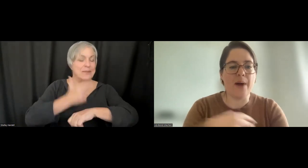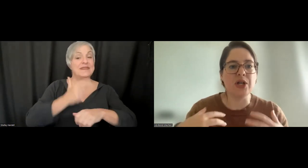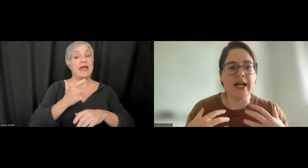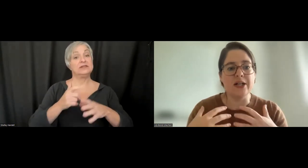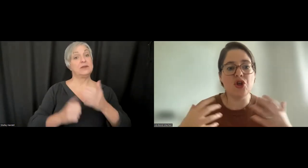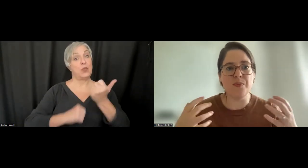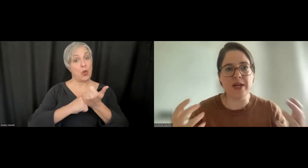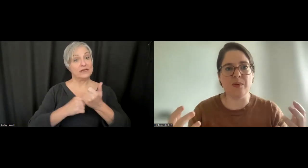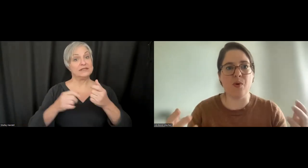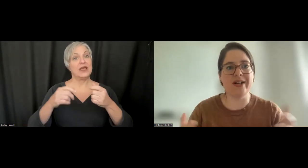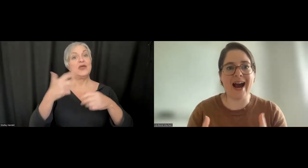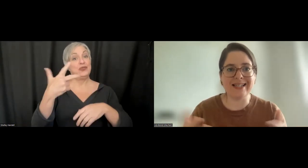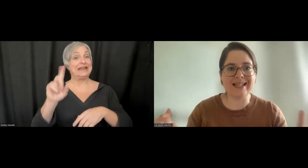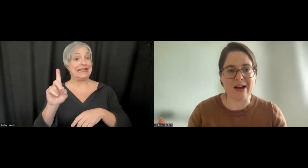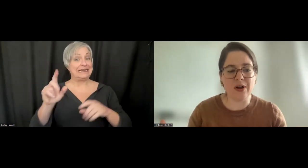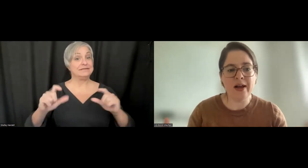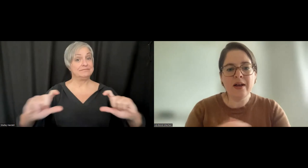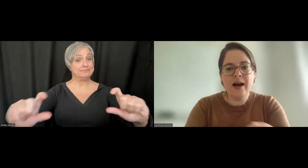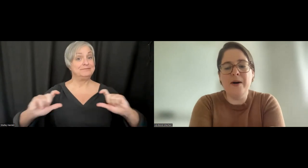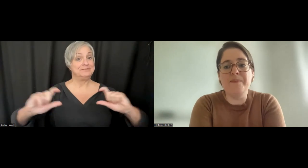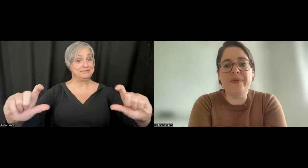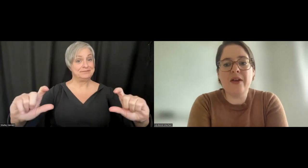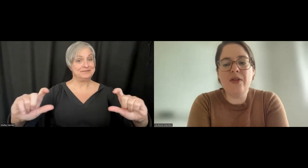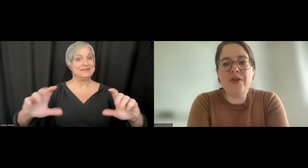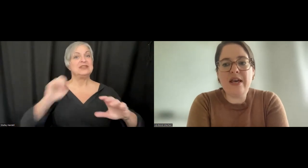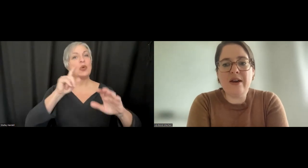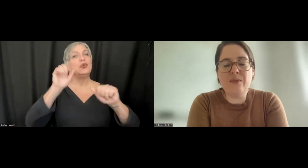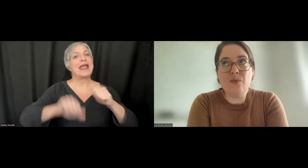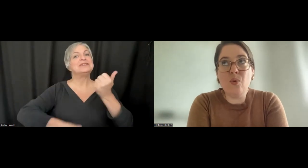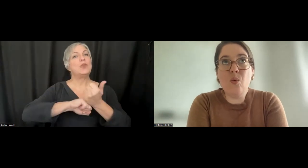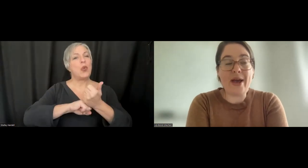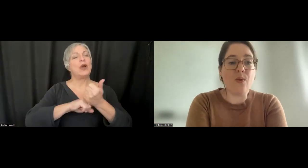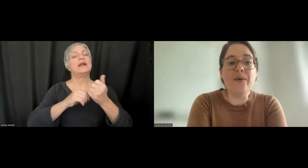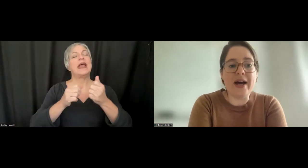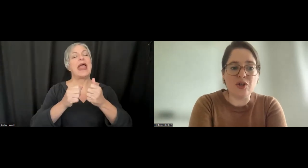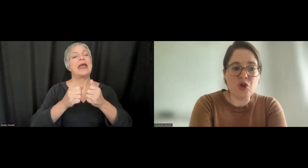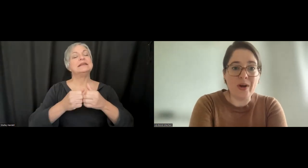captioning to be supported at scale. The way around that is to